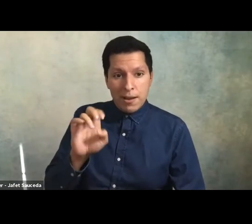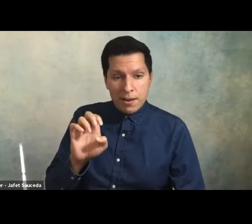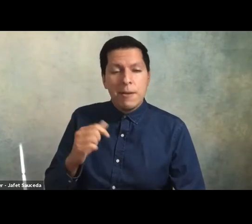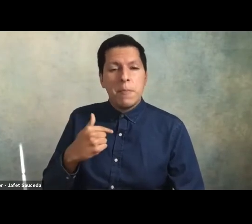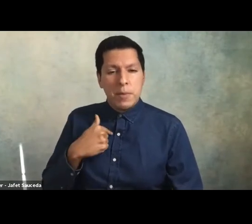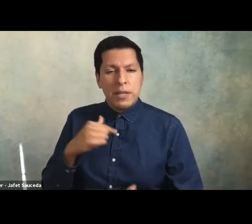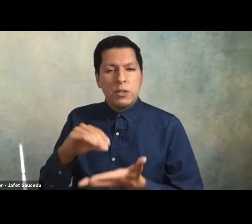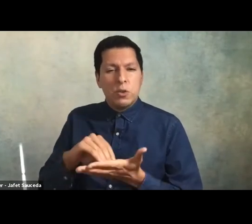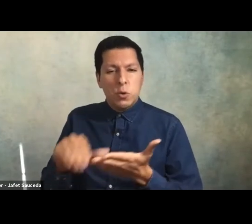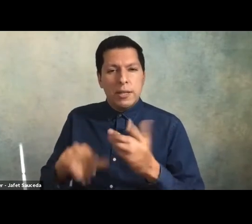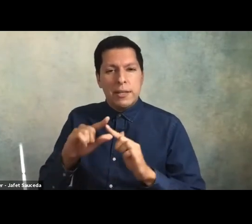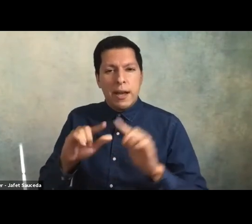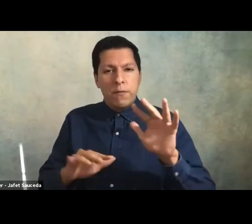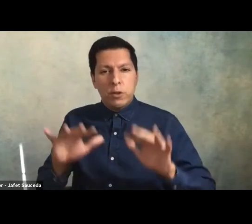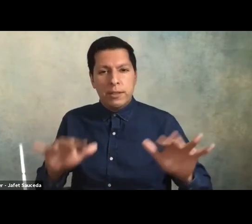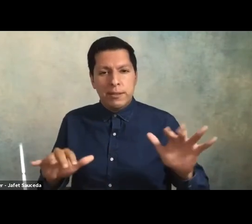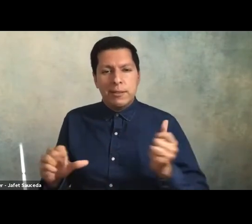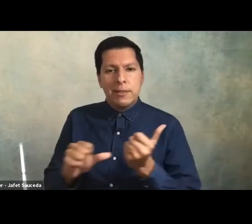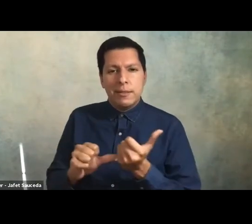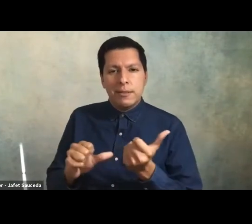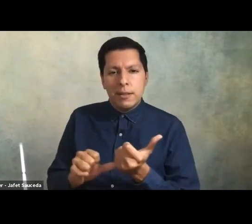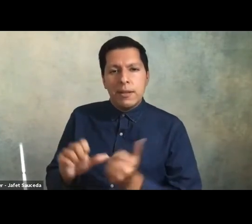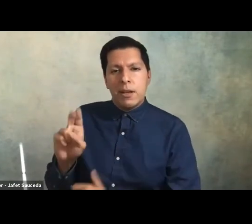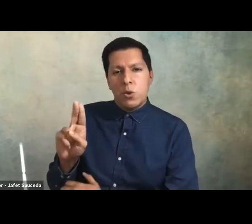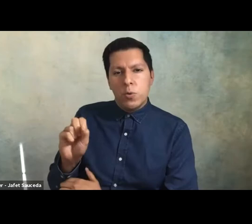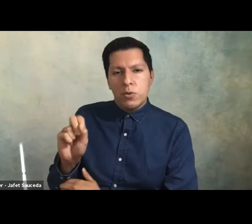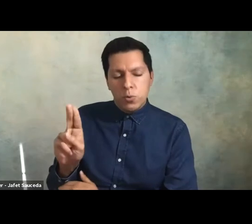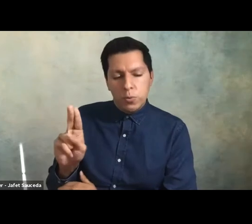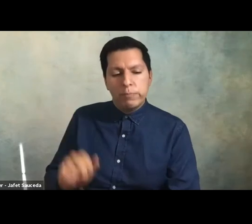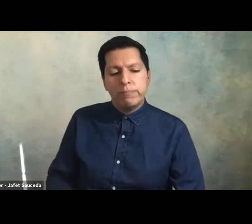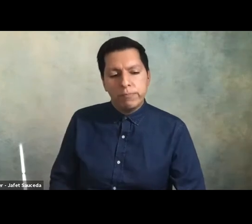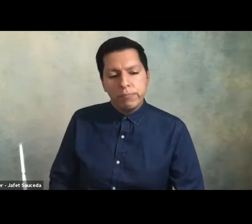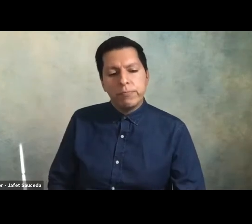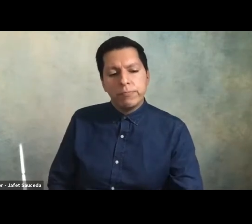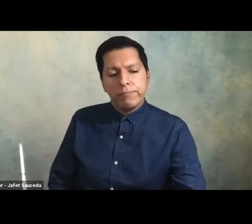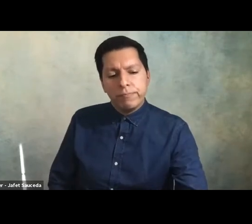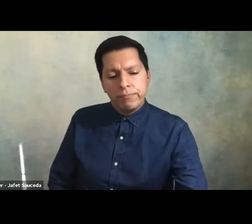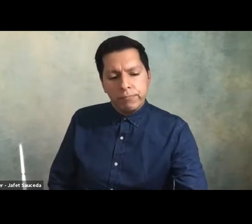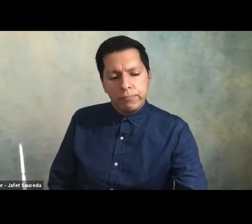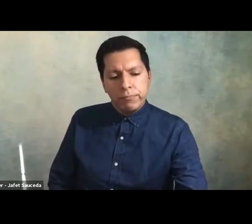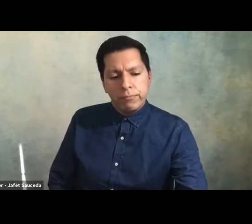initiatives assistant at the university student union we want to start today's program by